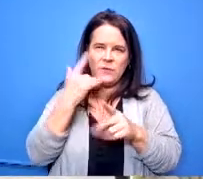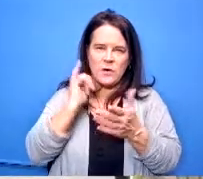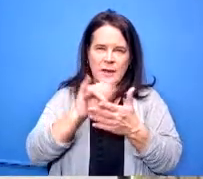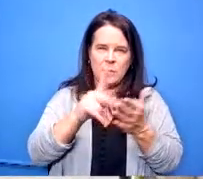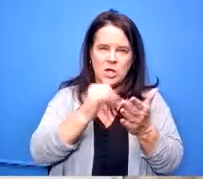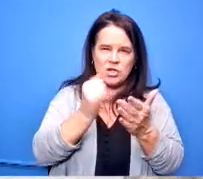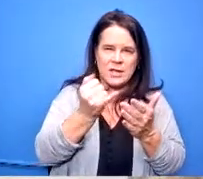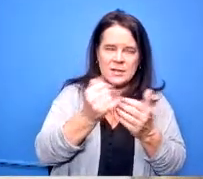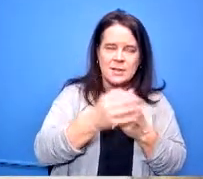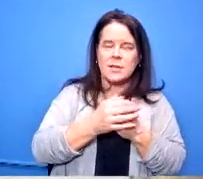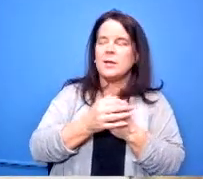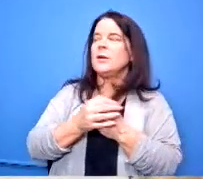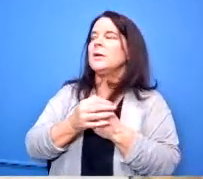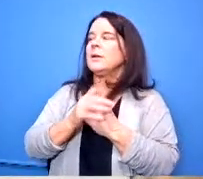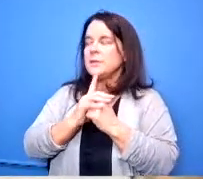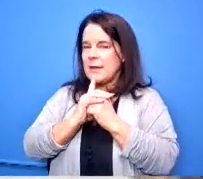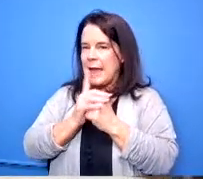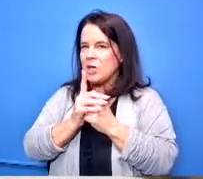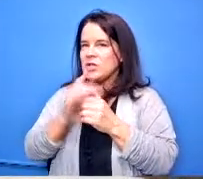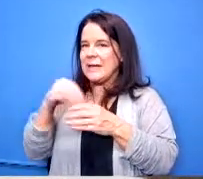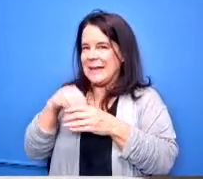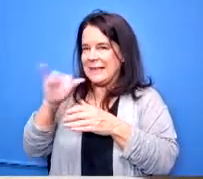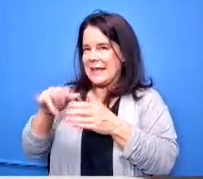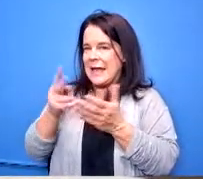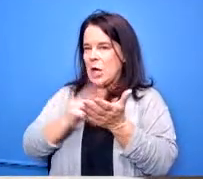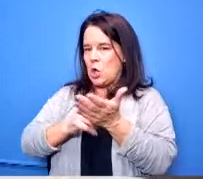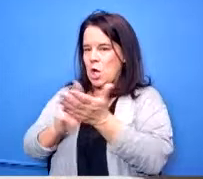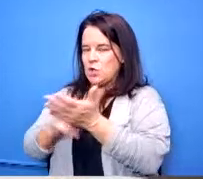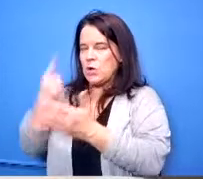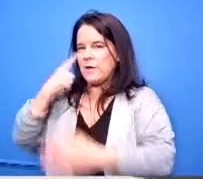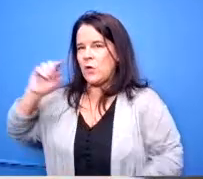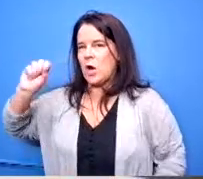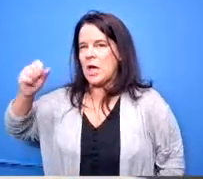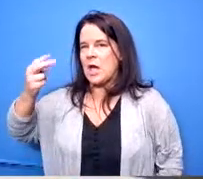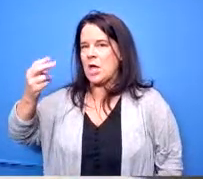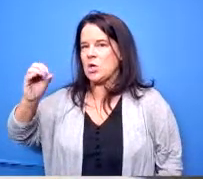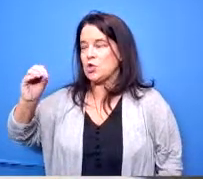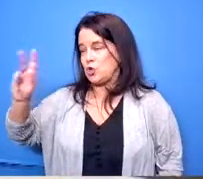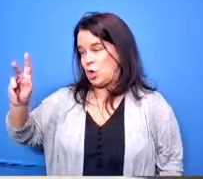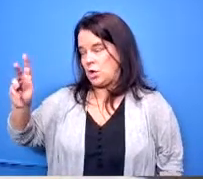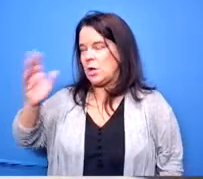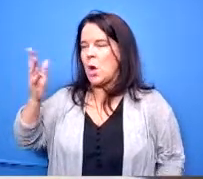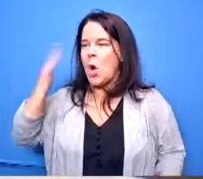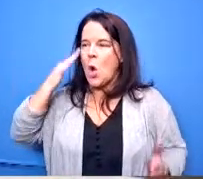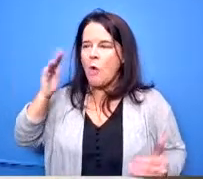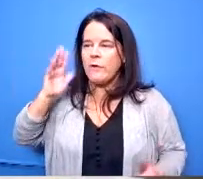contract for uh shook which you will hopefully see next week when we bring that forward that